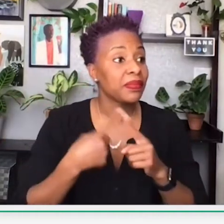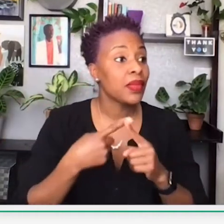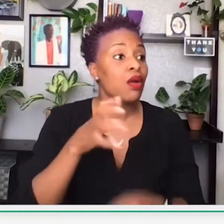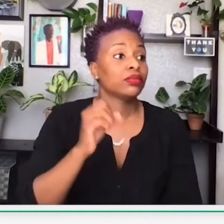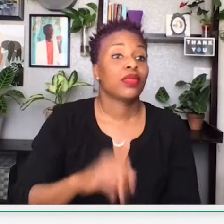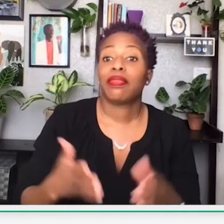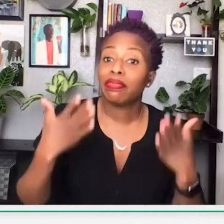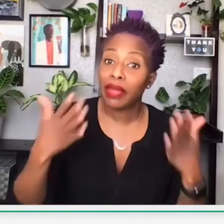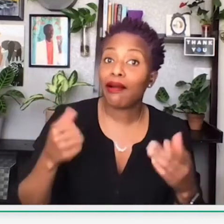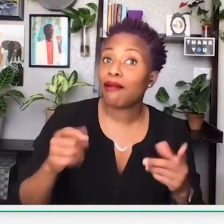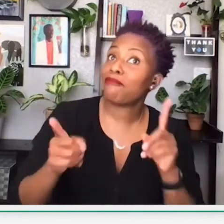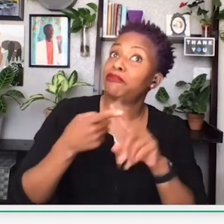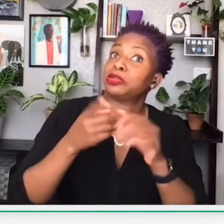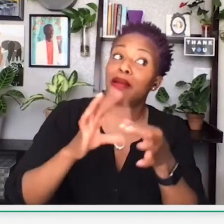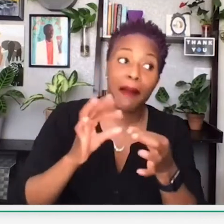Okay, it seems like we're not getting any comments.